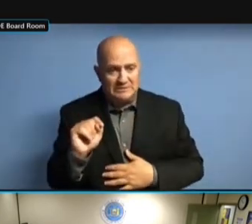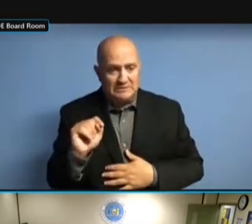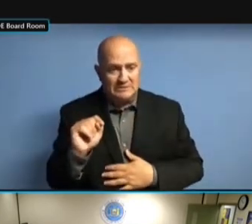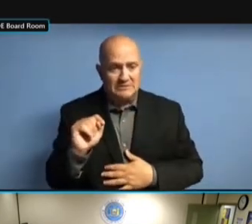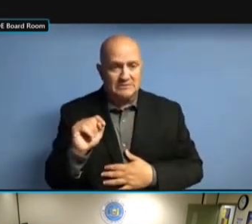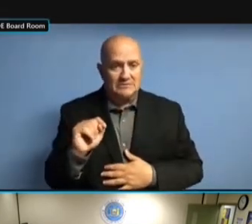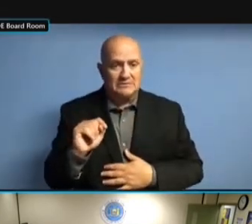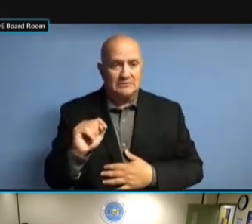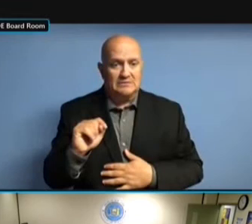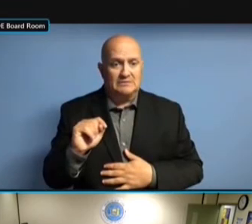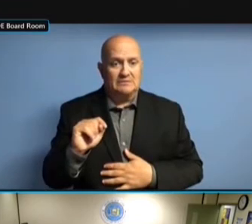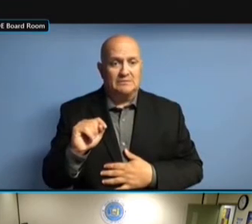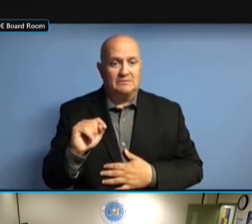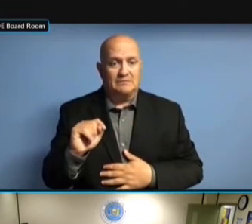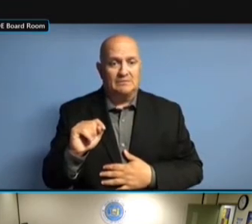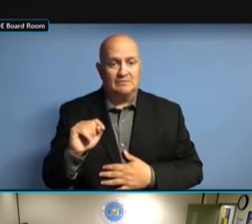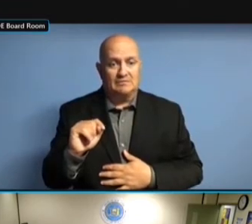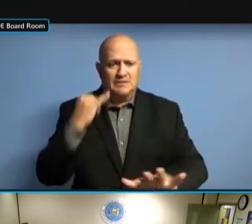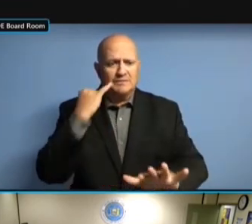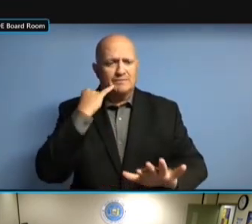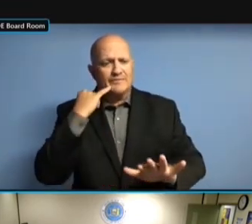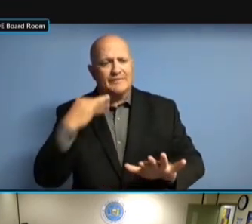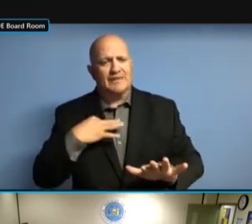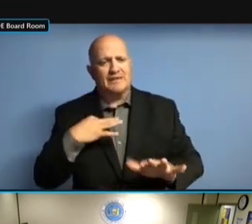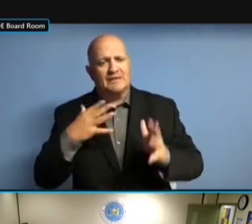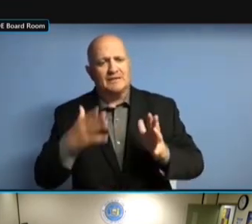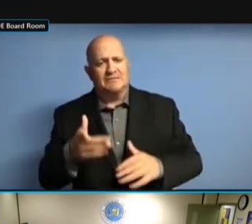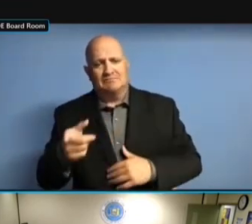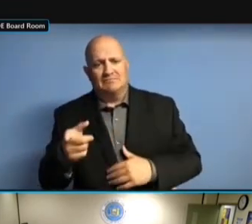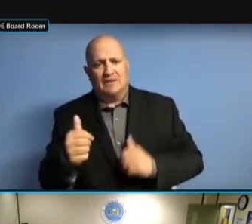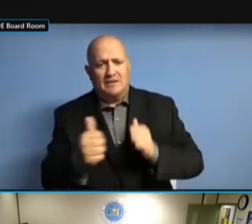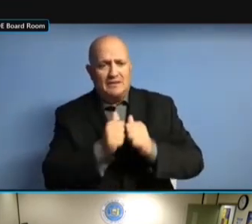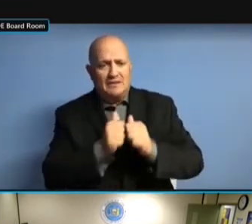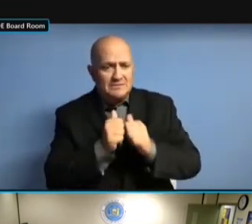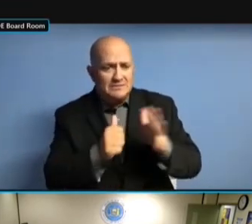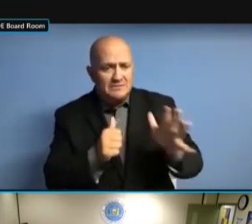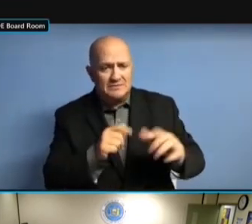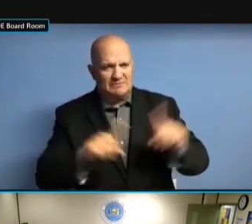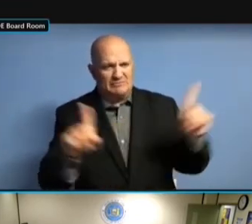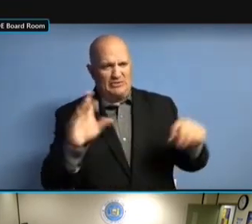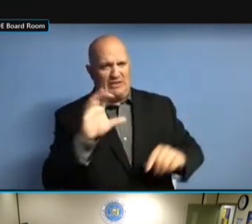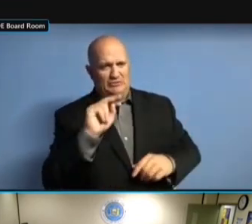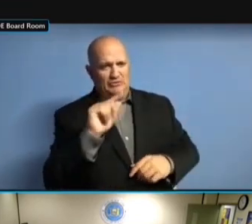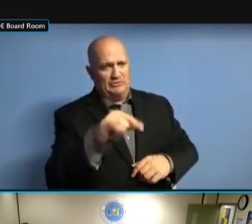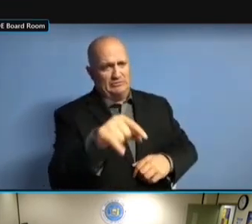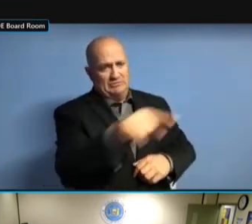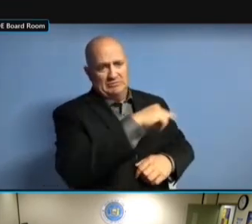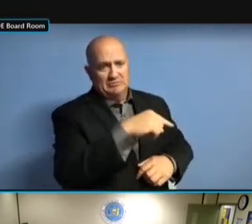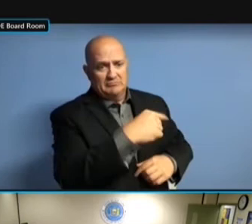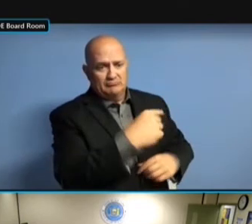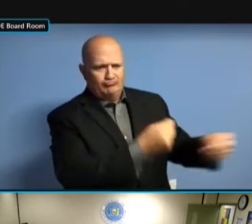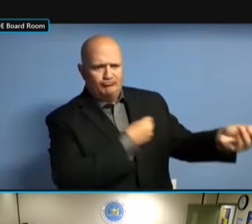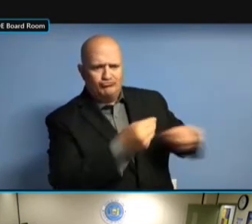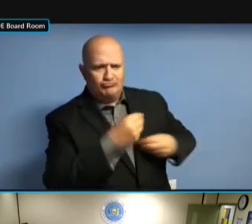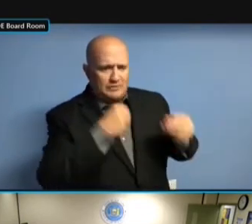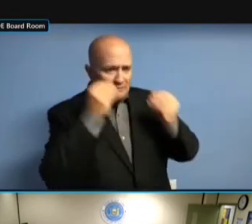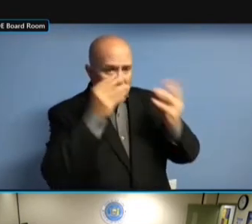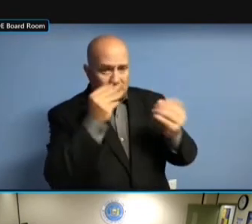WE RECEIVE CONTEST AND CANDIDATE INFORMATION FROM THE WE RECEIVE CONTEST AND CANDIDATE INFORMATION FROM THE COUNTIES, INFORMATION FROM THE COUNTIES, INFORMATION FROM THE COUNTIES, WHETHER INFORMATION FROM THE COUNTIES, WHETHER THEY'RE INFORMATION FROM THE COUNTIES, WHETHER THEY'RE LOCAL INFORMATION FROM THE COUNTIES, WHETHER THEY'RE LOCAL CONTESTS, WHETHER THEY'RE LOCAL CONTESTS, WHETHER THEY'RE LOCAL CONTESTS, ONE WHETHER THEY'RE LOCAL CONTESTS, ONE OF WHETHER THEY'RE LOCAL CONTESTS, ONE OF THE WHETHER THEY'RE LOCAL CONTESTS, ONE OF THE REASONS WHETHER THEY'RE LOCAL CONTESTS, ONE OF THE REASONS BEING WHETHER THEY'RE LOCAL CONTESTS, ONE OF THE REASONS BEING IS WHETHER THEY'RE LOCAL CONTESTS, ONE OF THE REASONS BEING IS THAT ONE OF THE REASONS BEING IS THAT ONE OF THE REASONS BEING IS THAT THE ONE OF THE REASONS BEING IS THAT THE COMPLIANCE